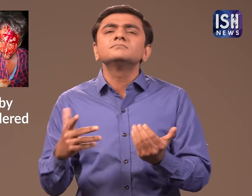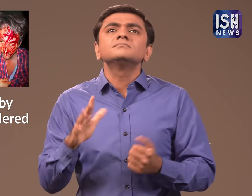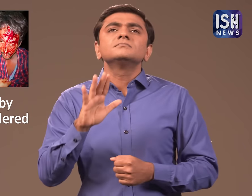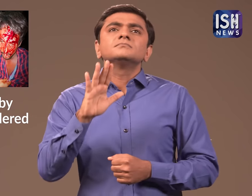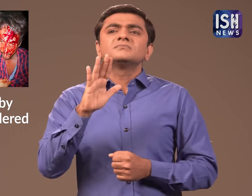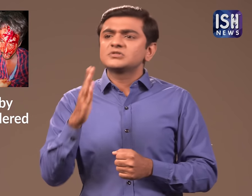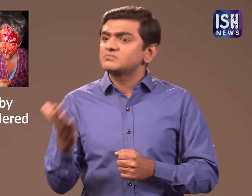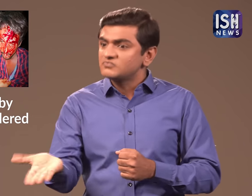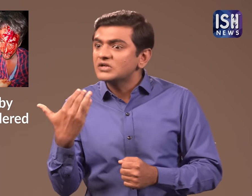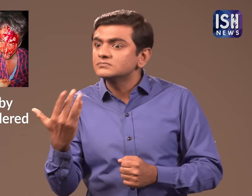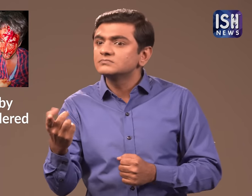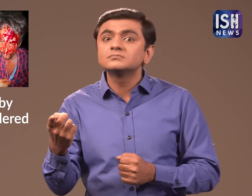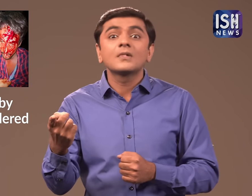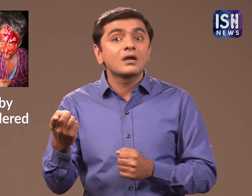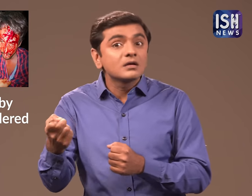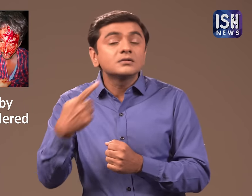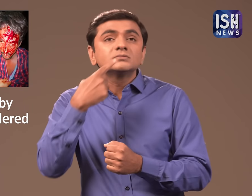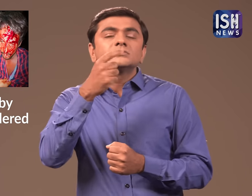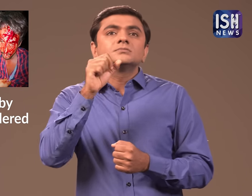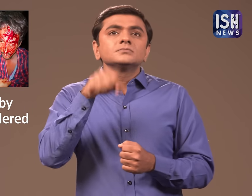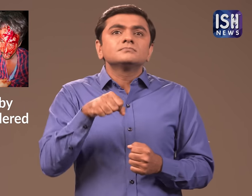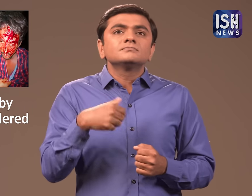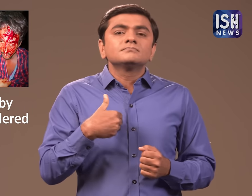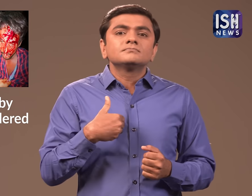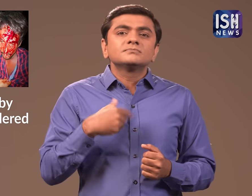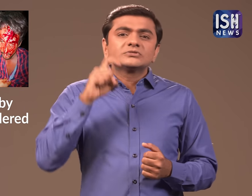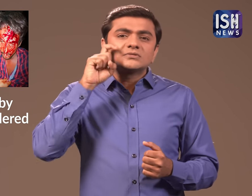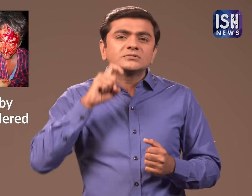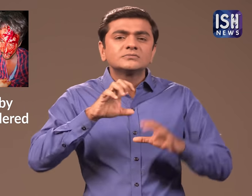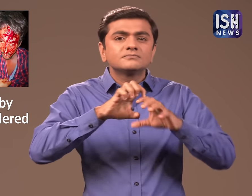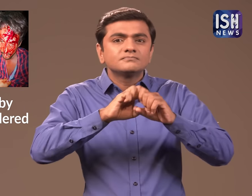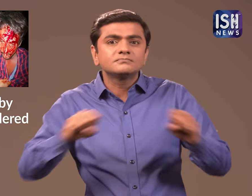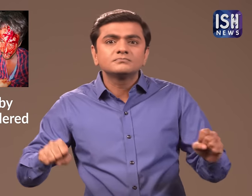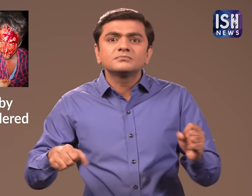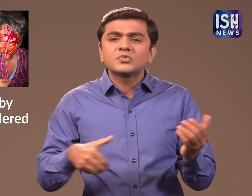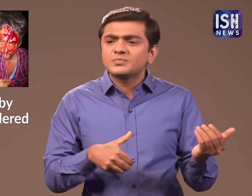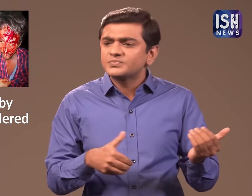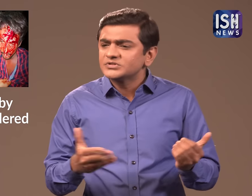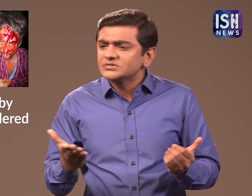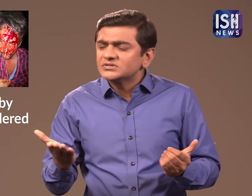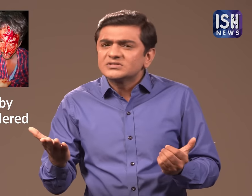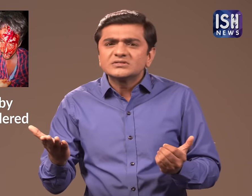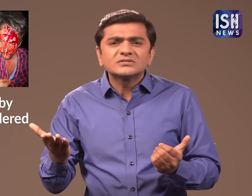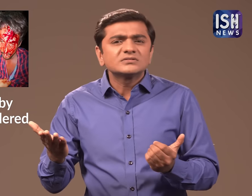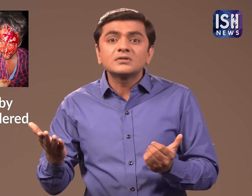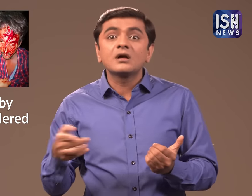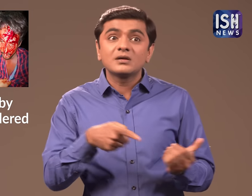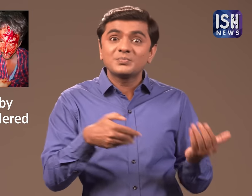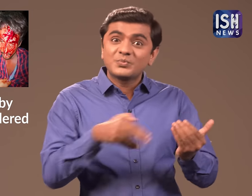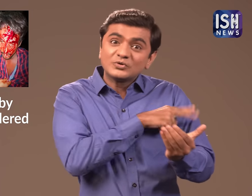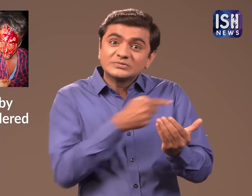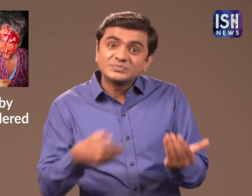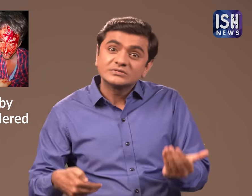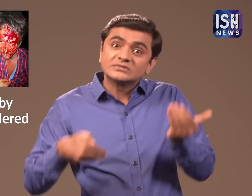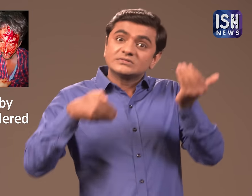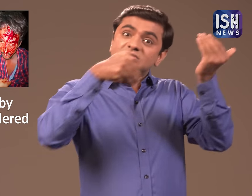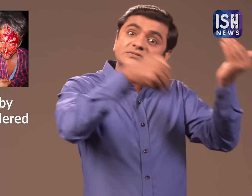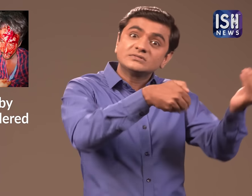He was hesitant to answer but the police forced him to. He then confessed that he had sex with the baby and raped her. They were horrified. When the baby was taken to the hospitals